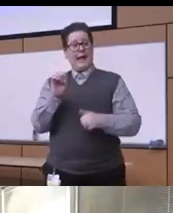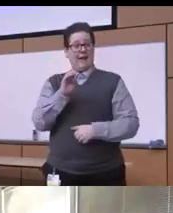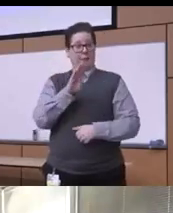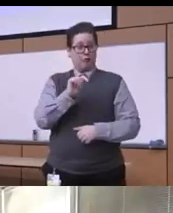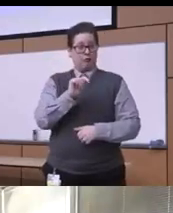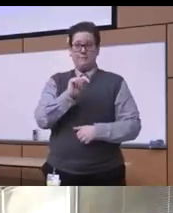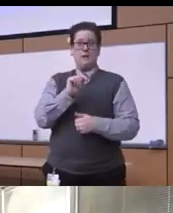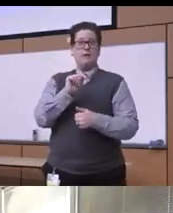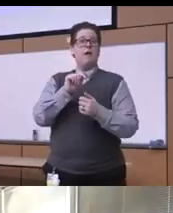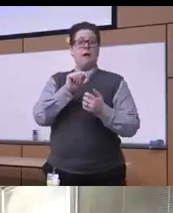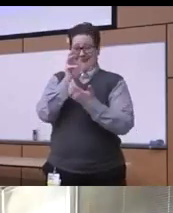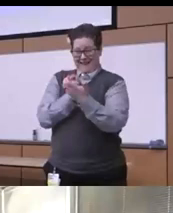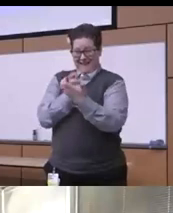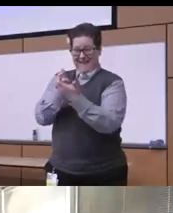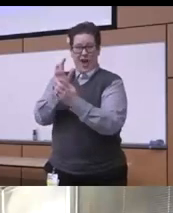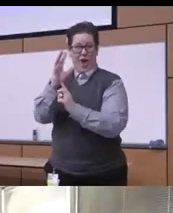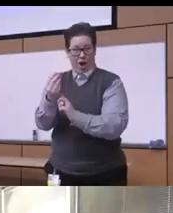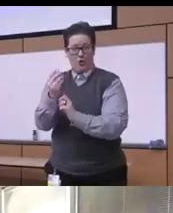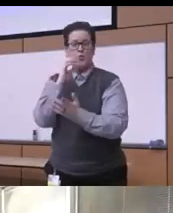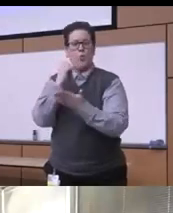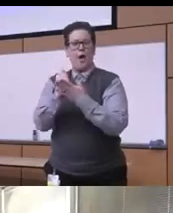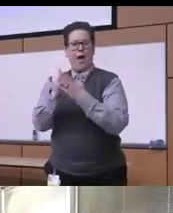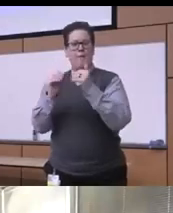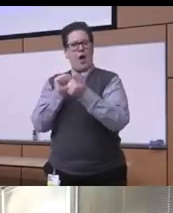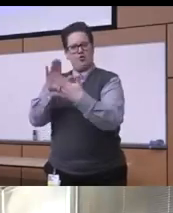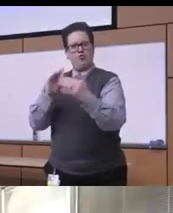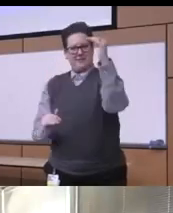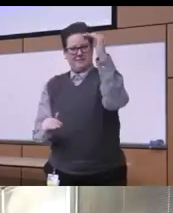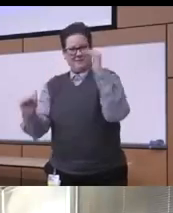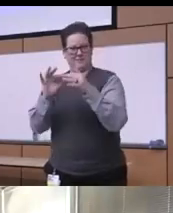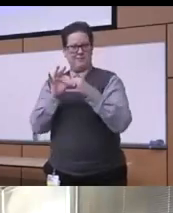address these racial inequities and substance use treatment we're talking about the importance